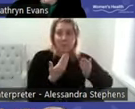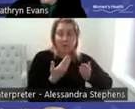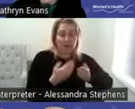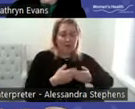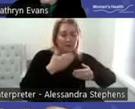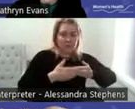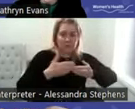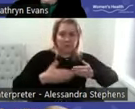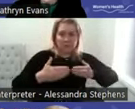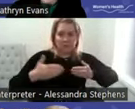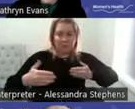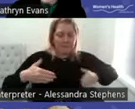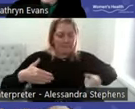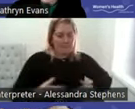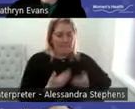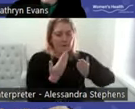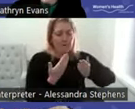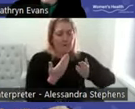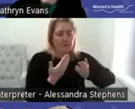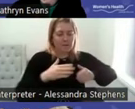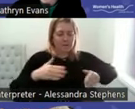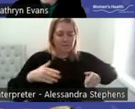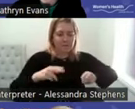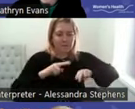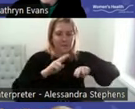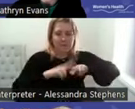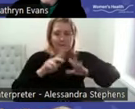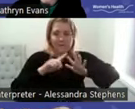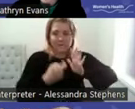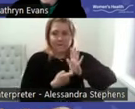puberty, fertility, motherhood, perimenopause and menopause.